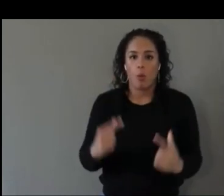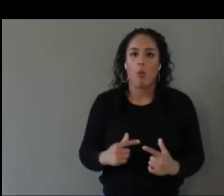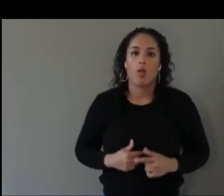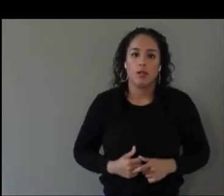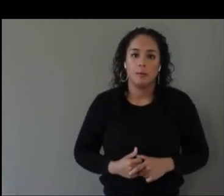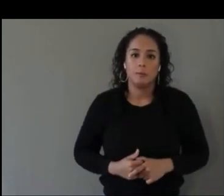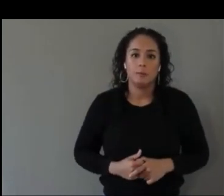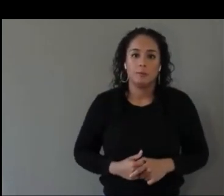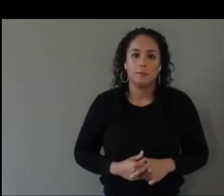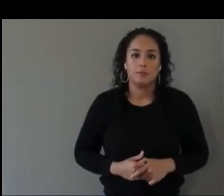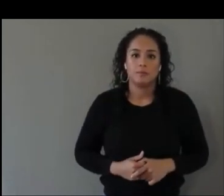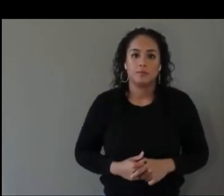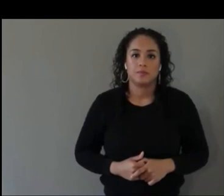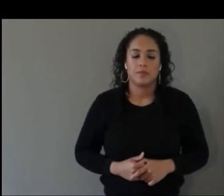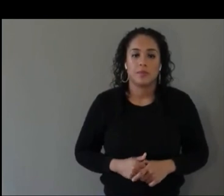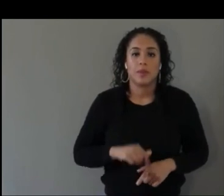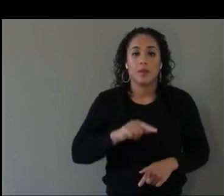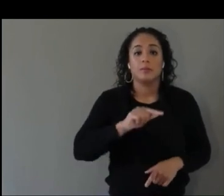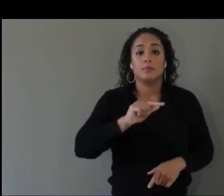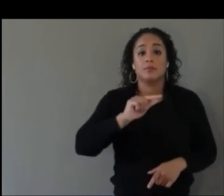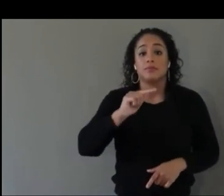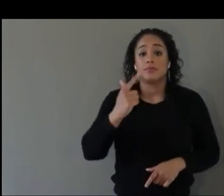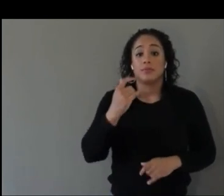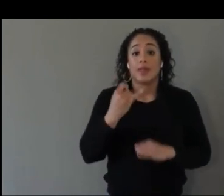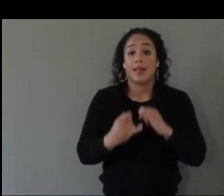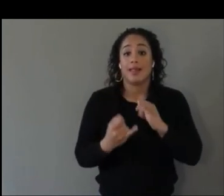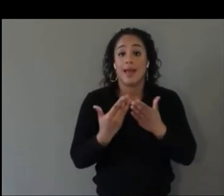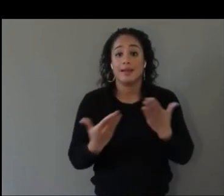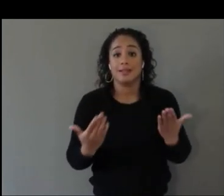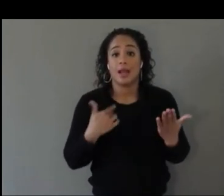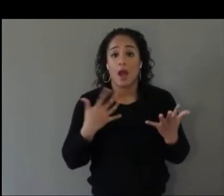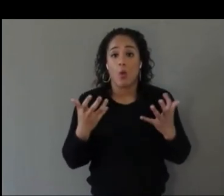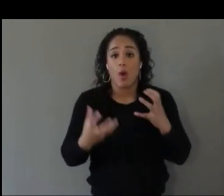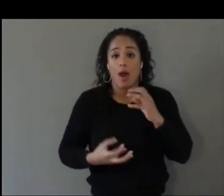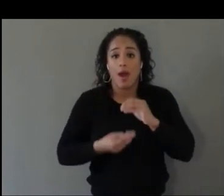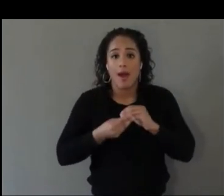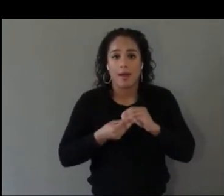One last thing I would like to add to that. Look at the researchers in the community as well.